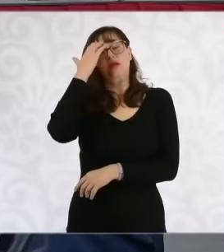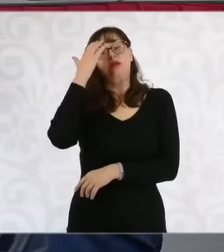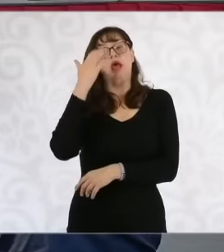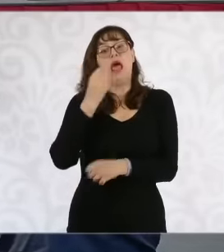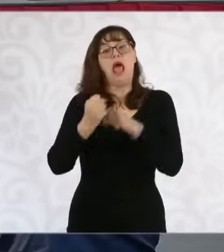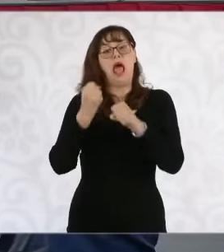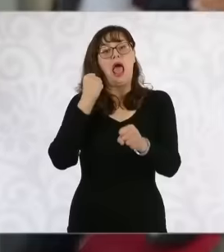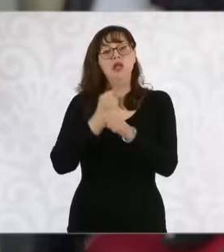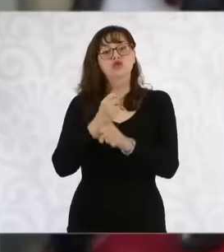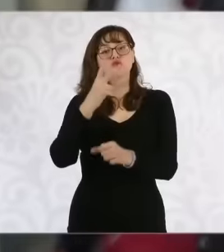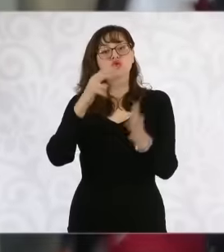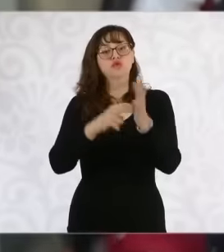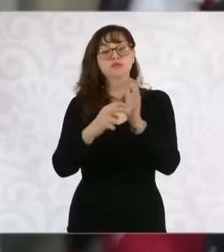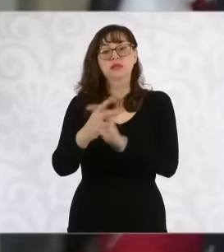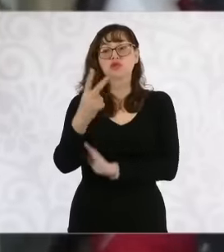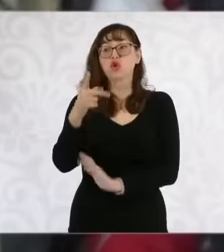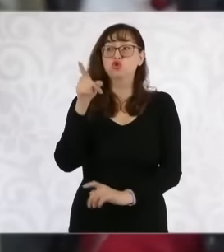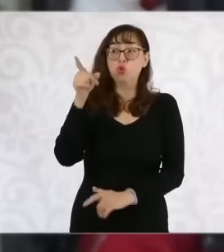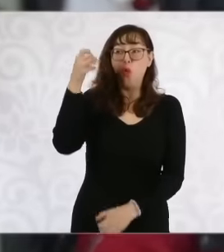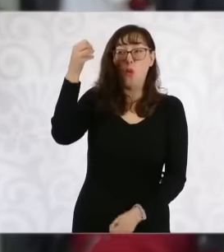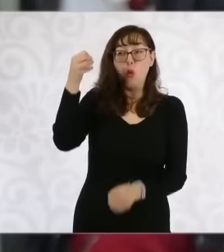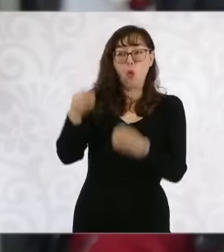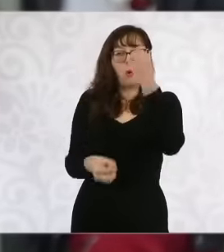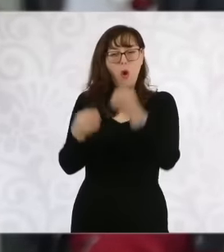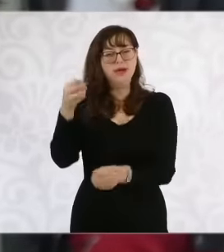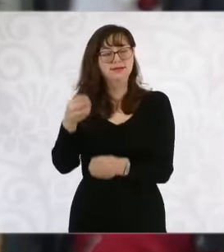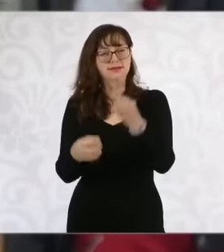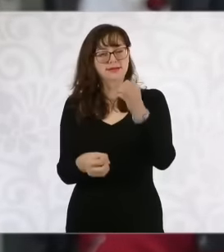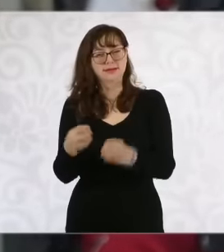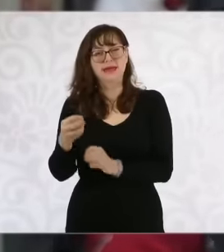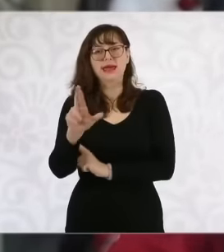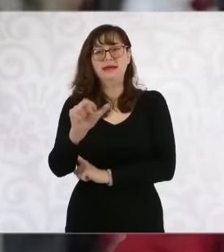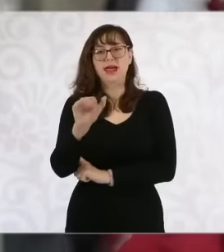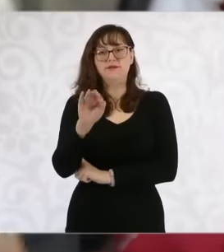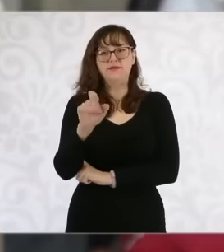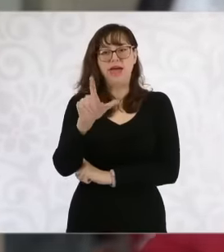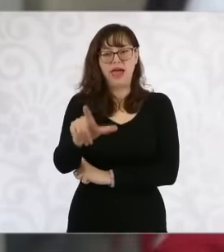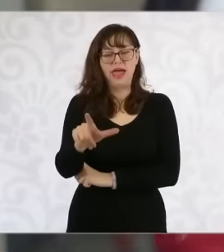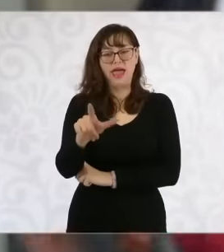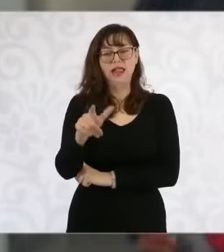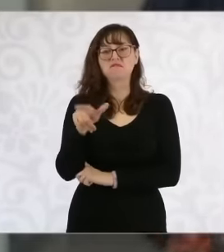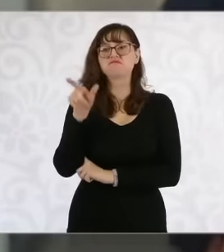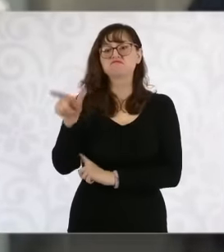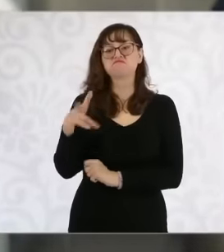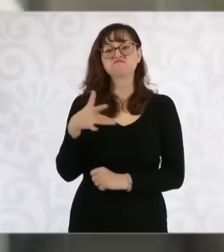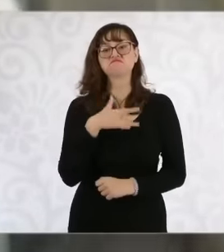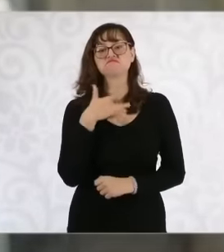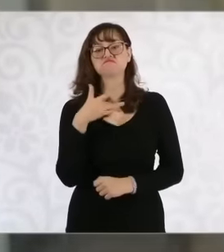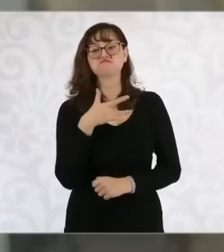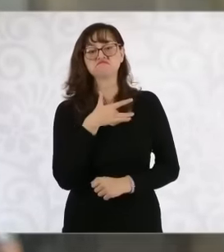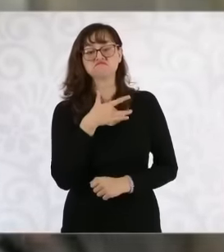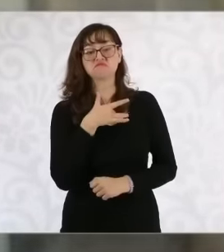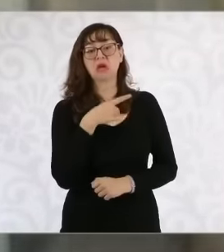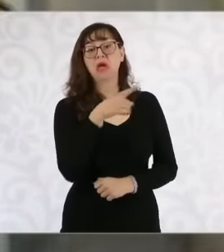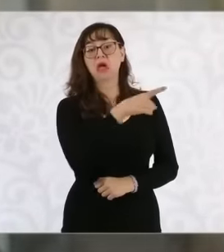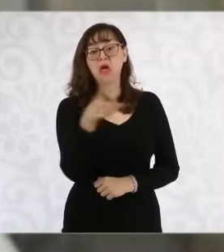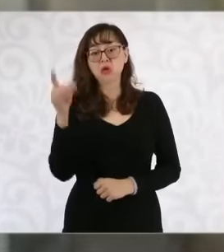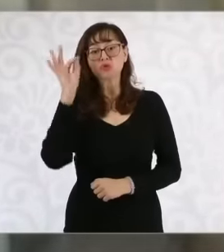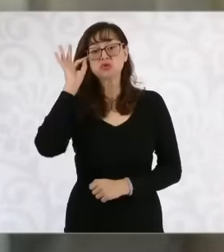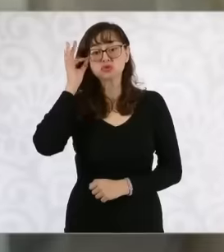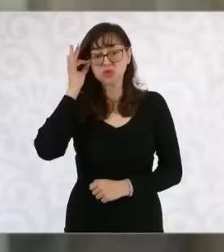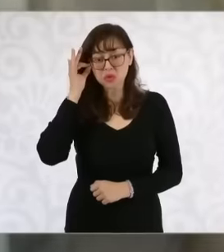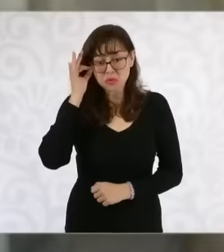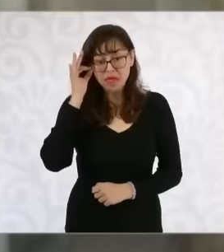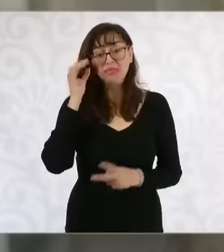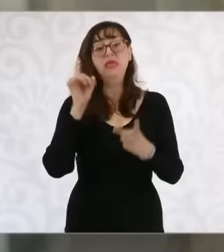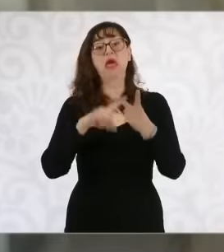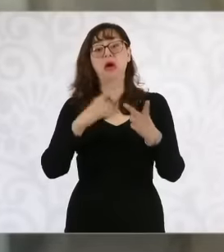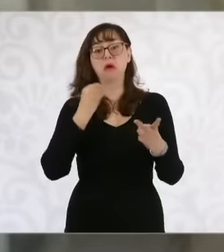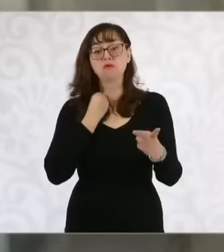55th criminal judge, Rafael Santana Solano determined the acquittal of the kidnappers Enrique Fuentes